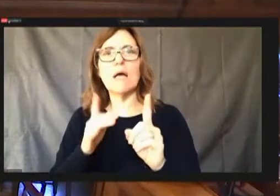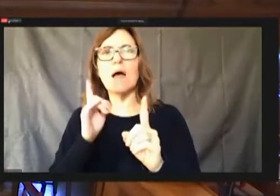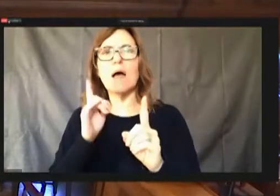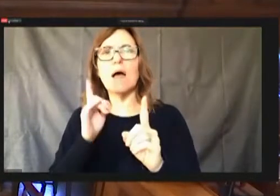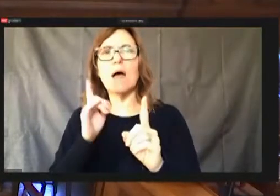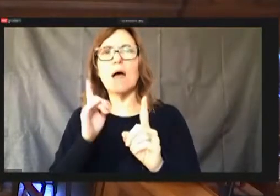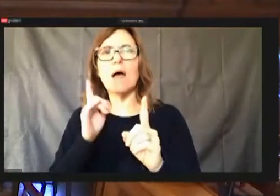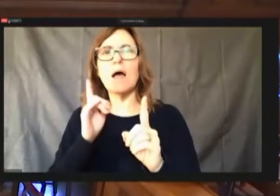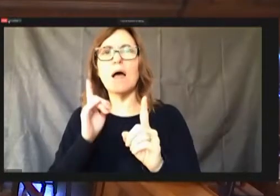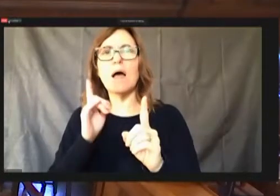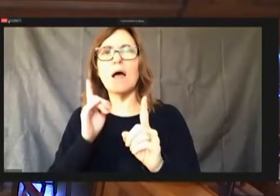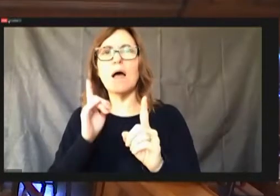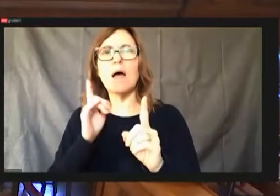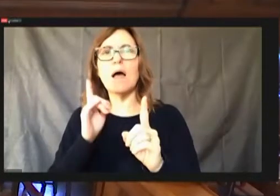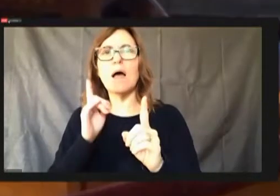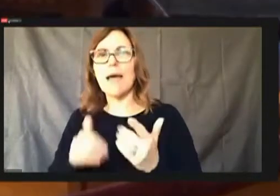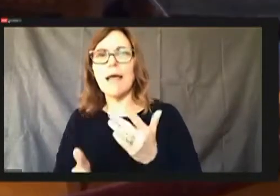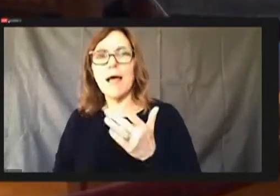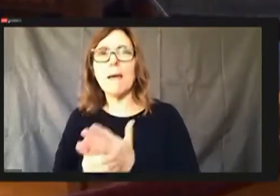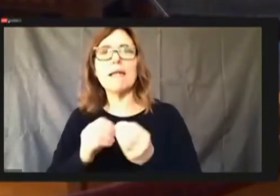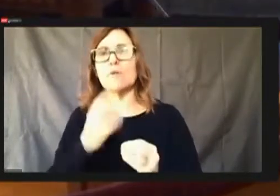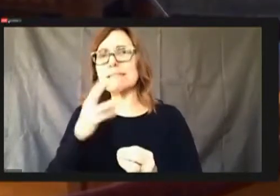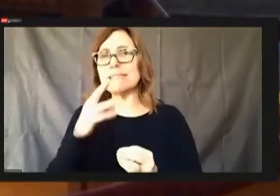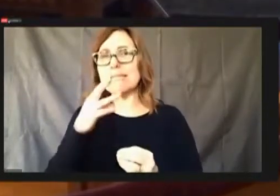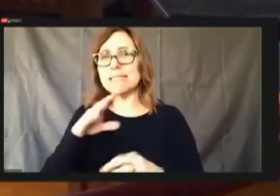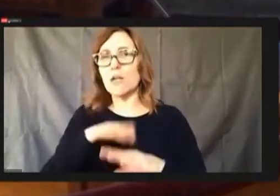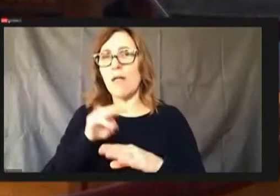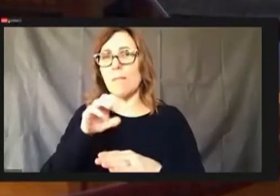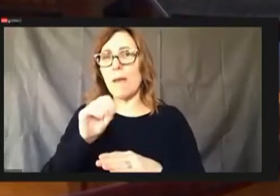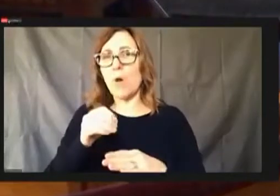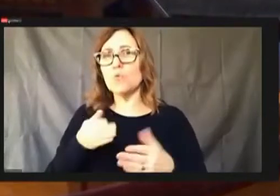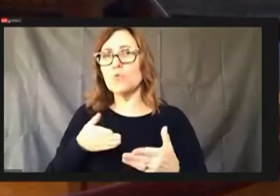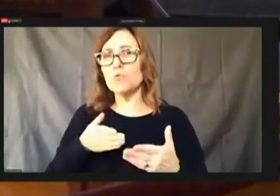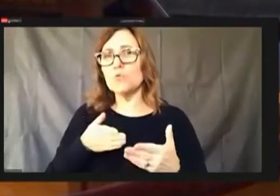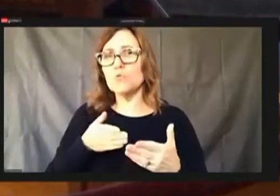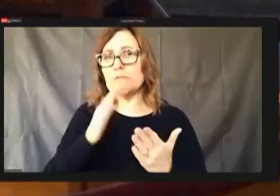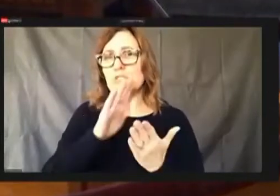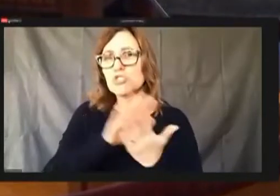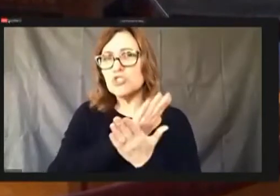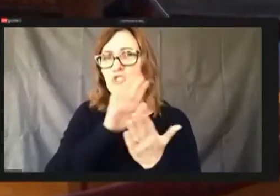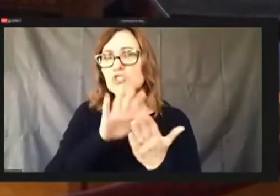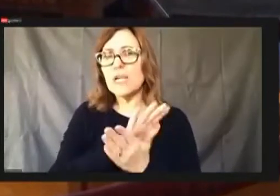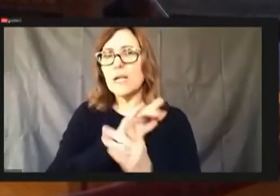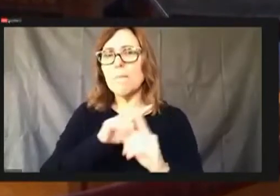on our memo sheets, but it's tucked in the middle of the capital budget item, would you